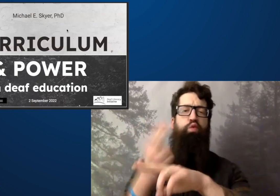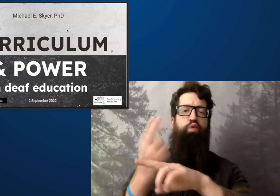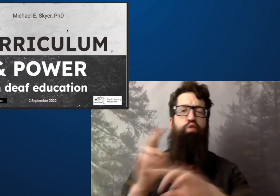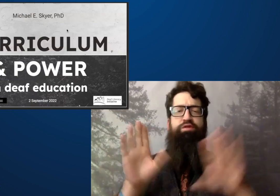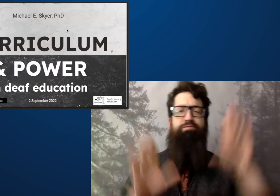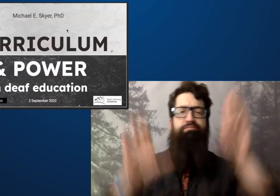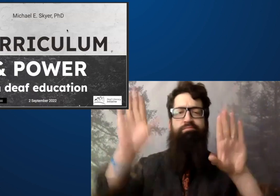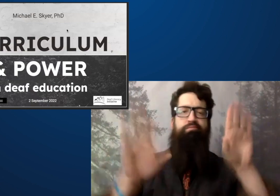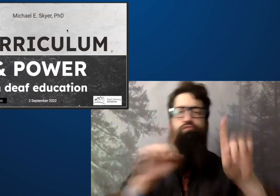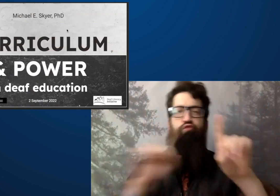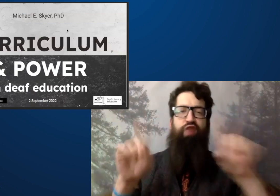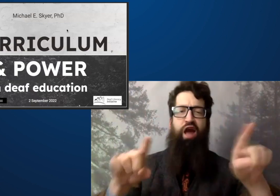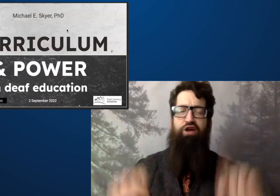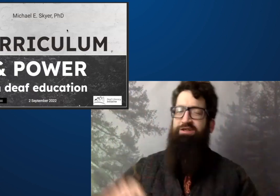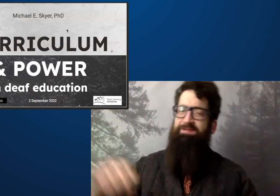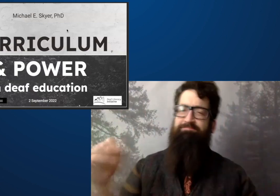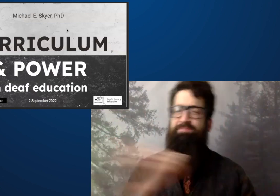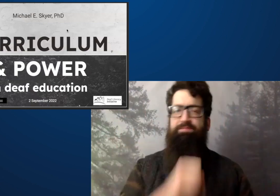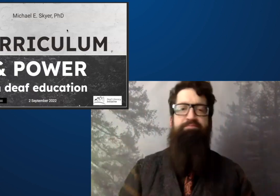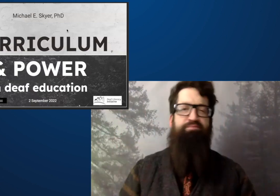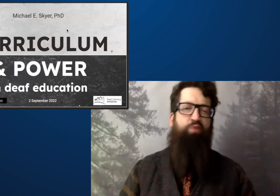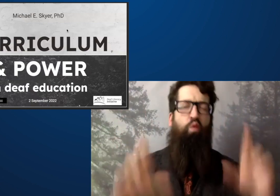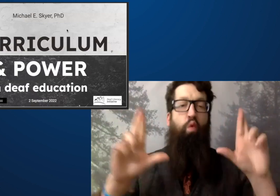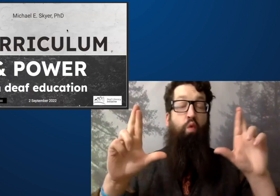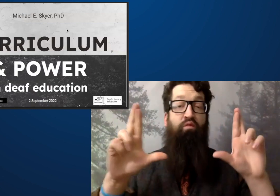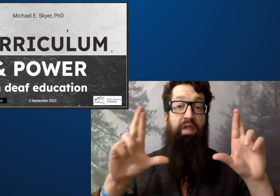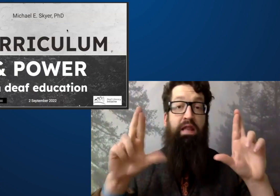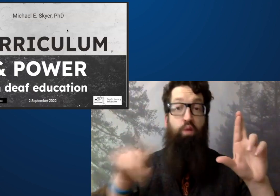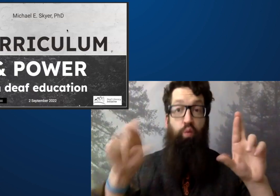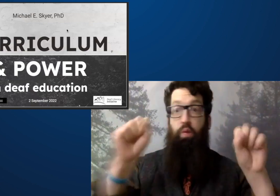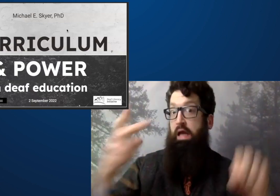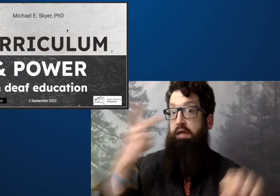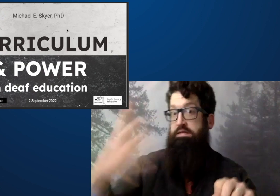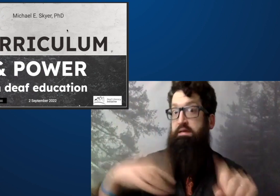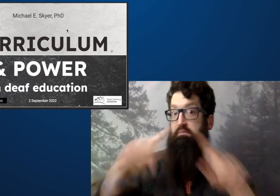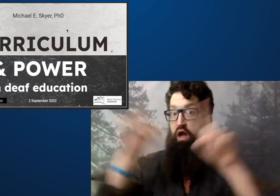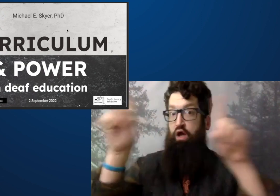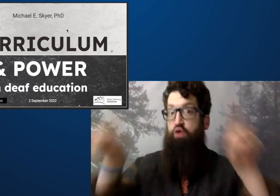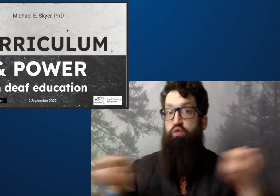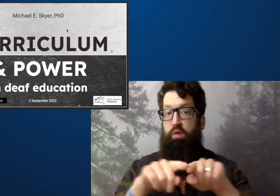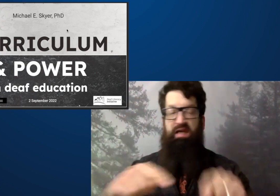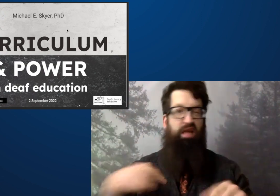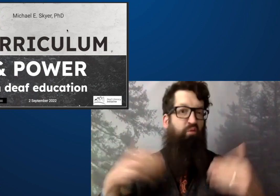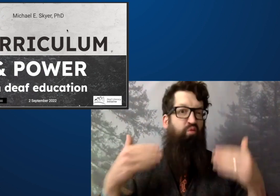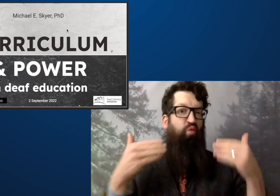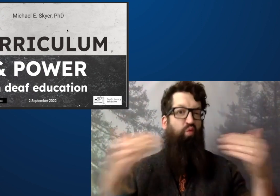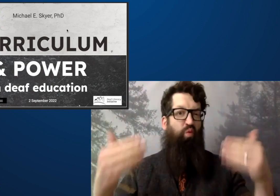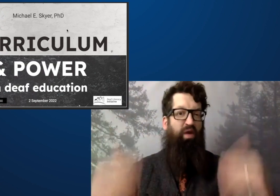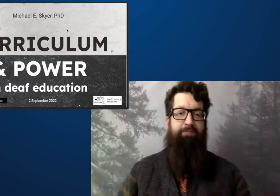It says I'm not able to upload the slides right now. Darn it. Hopefully you can see my slides at the moment.